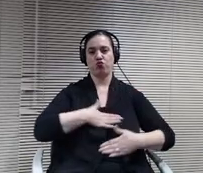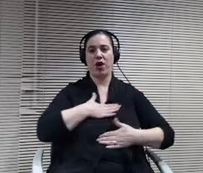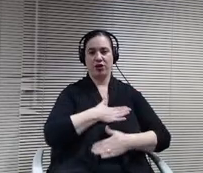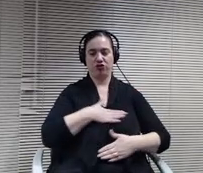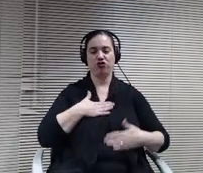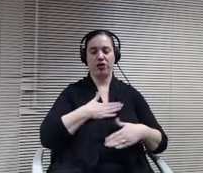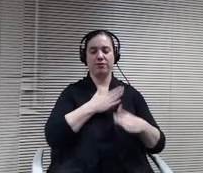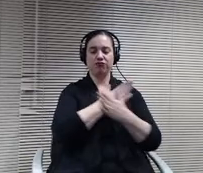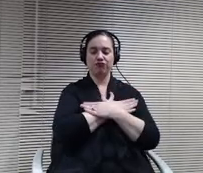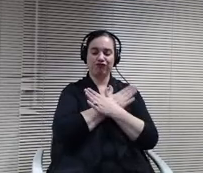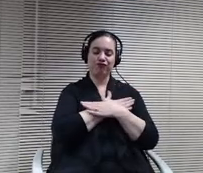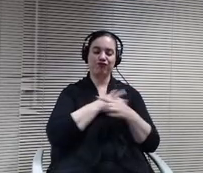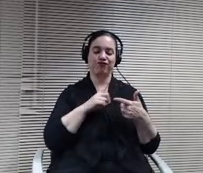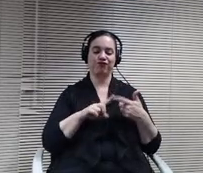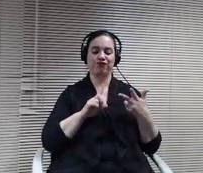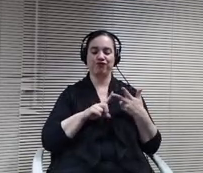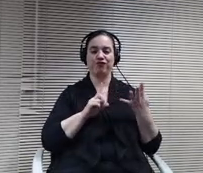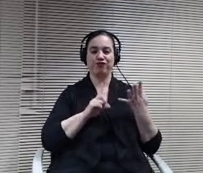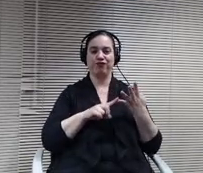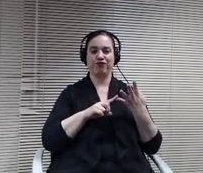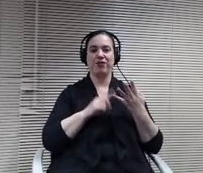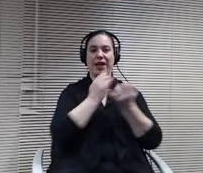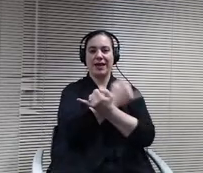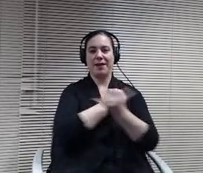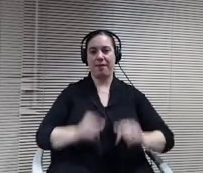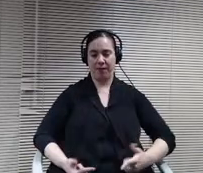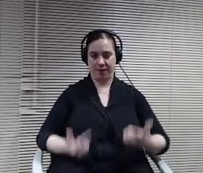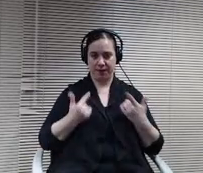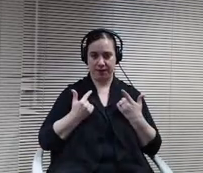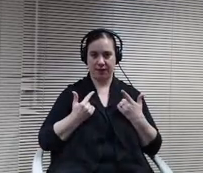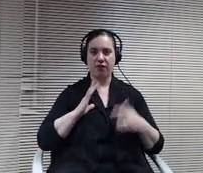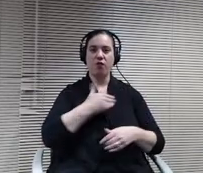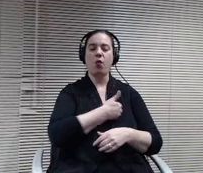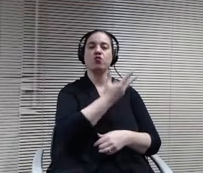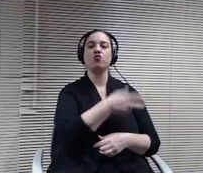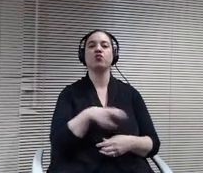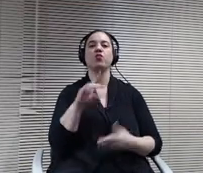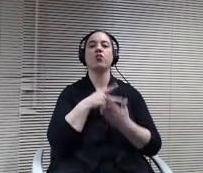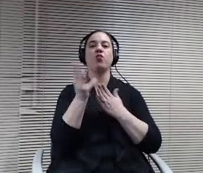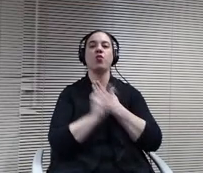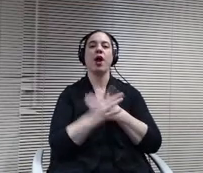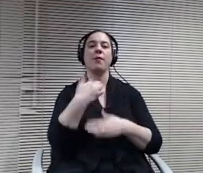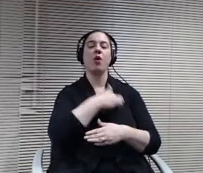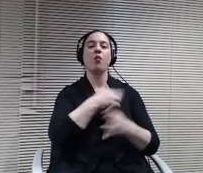In creating our own transition program, an attacker would love to then utilized the robust curriculum review process